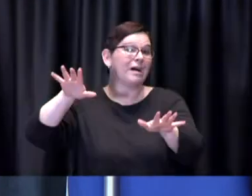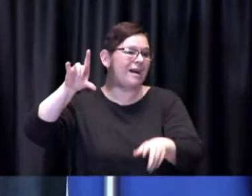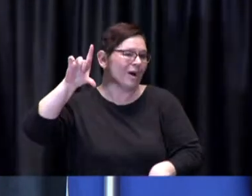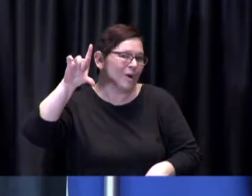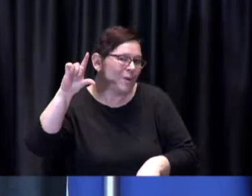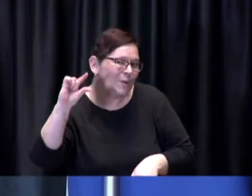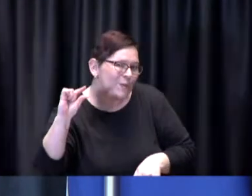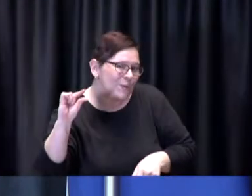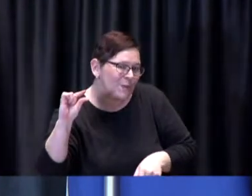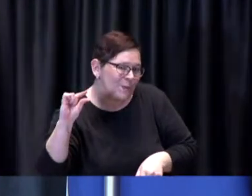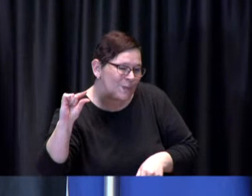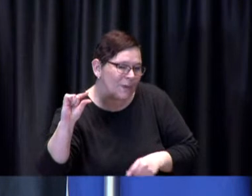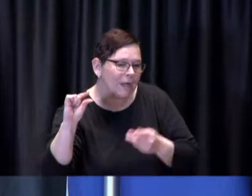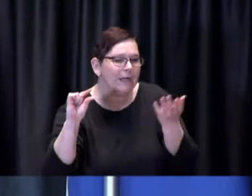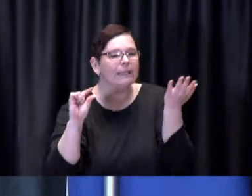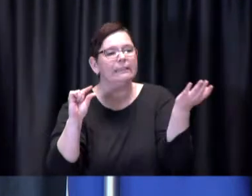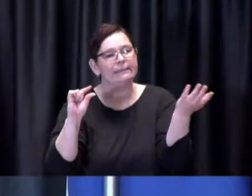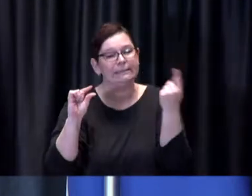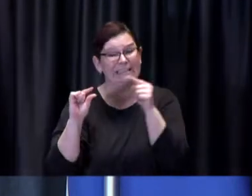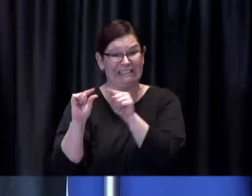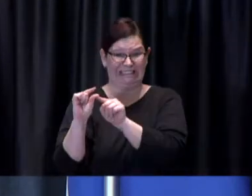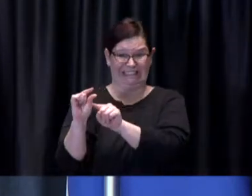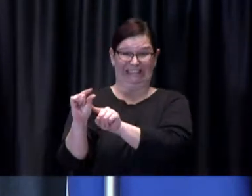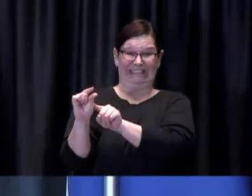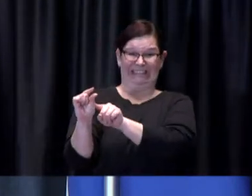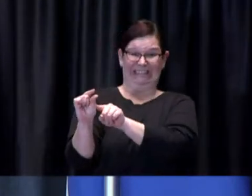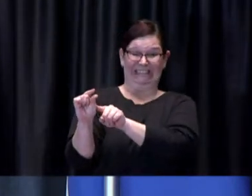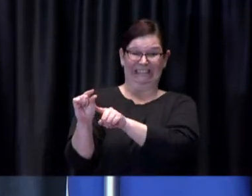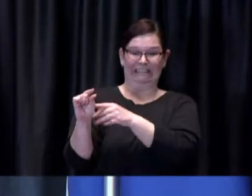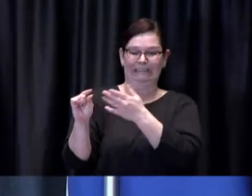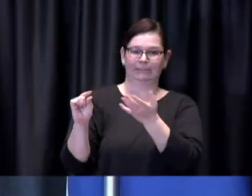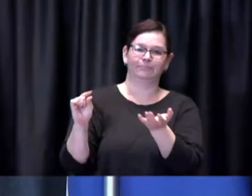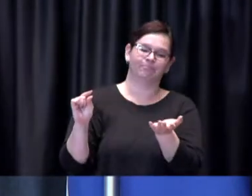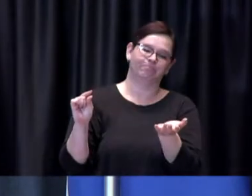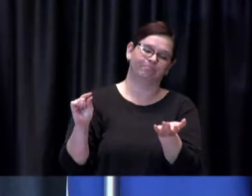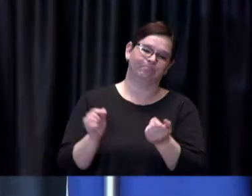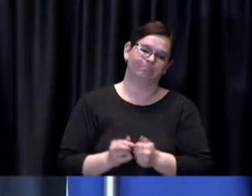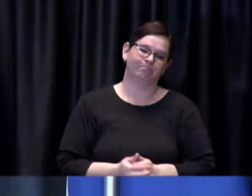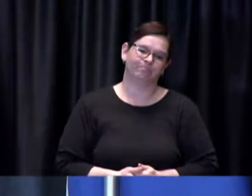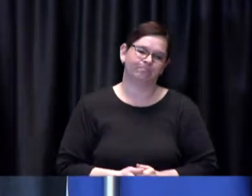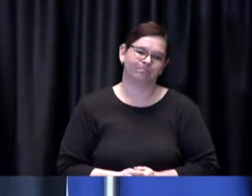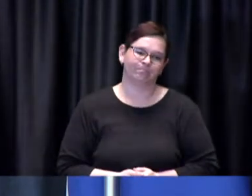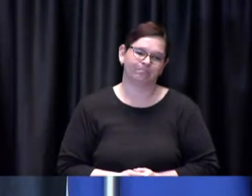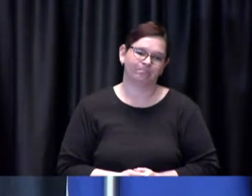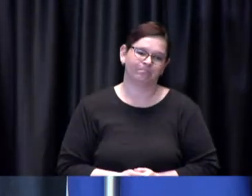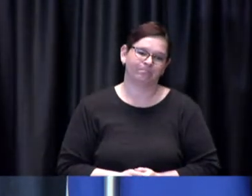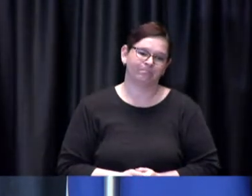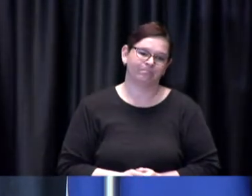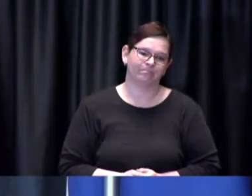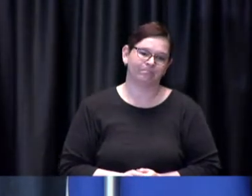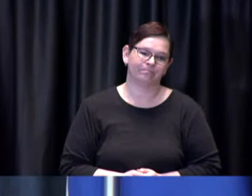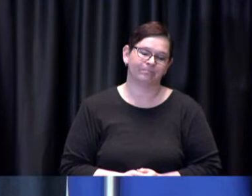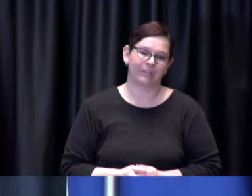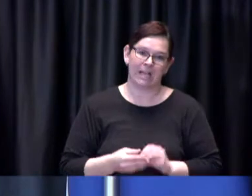is is certainly you know cause for concern as we look at at the numbers and recognize that there